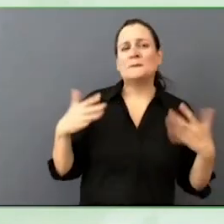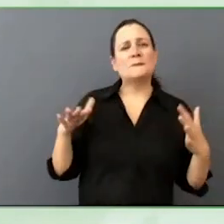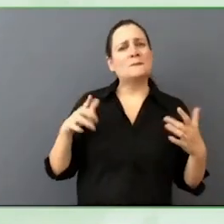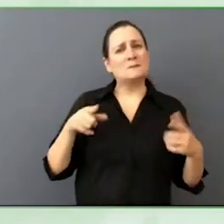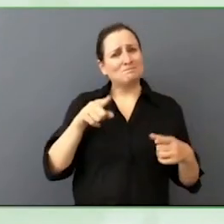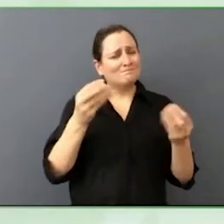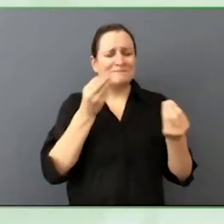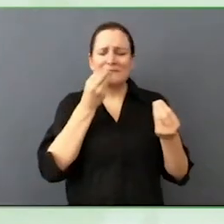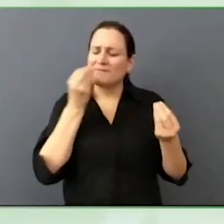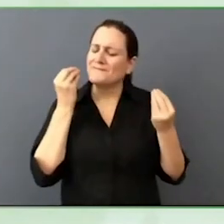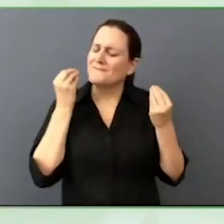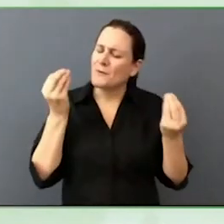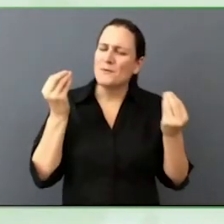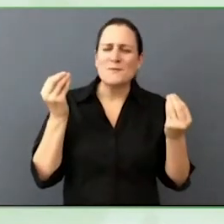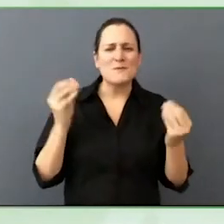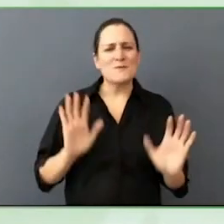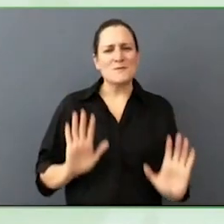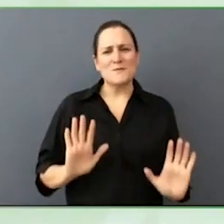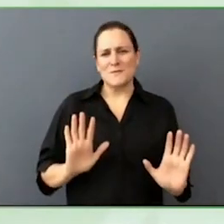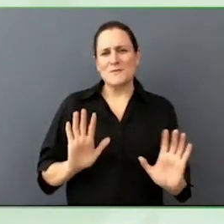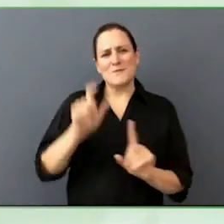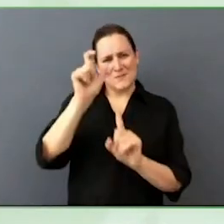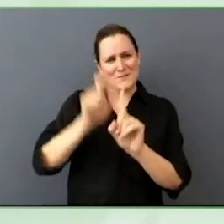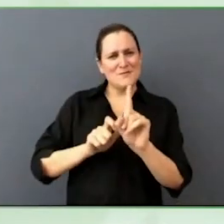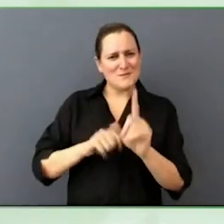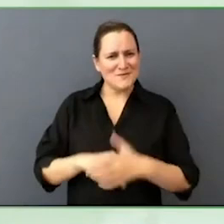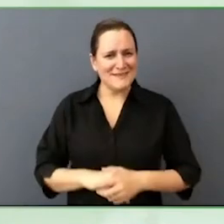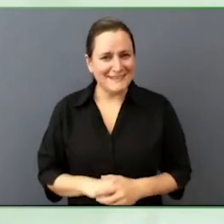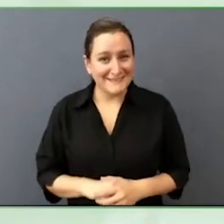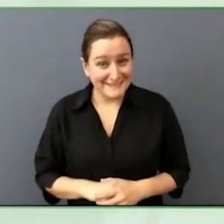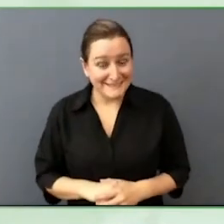If you do not have a chief accessibility others I have a good gig.